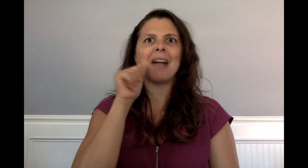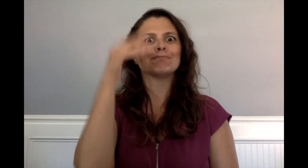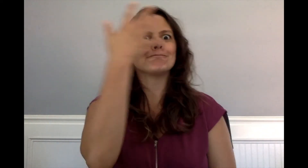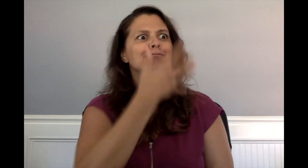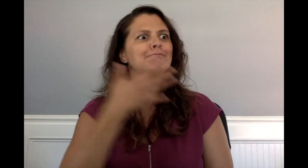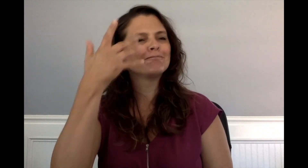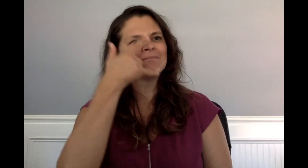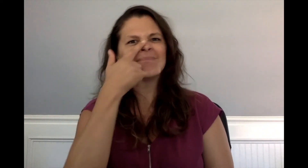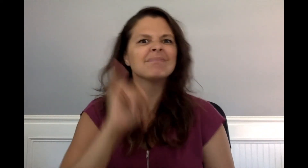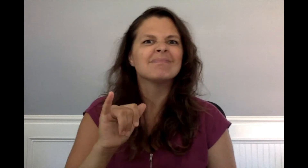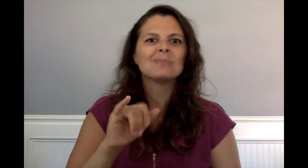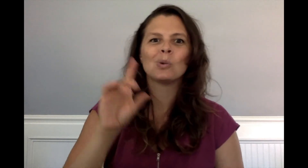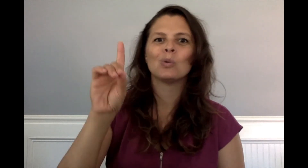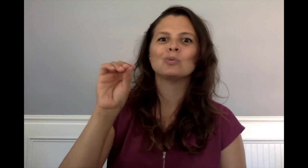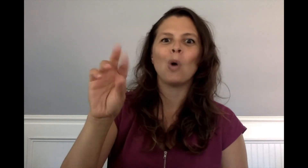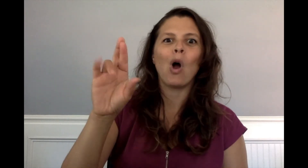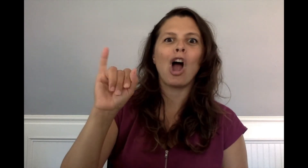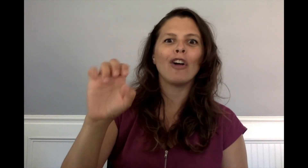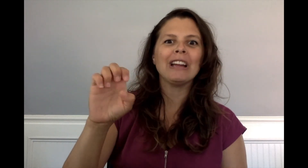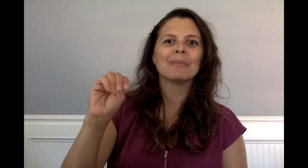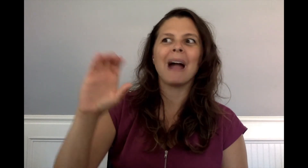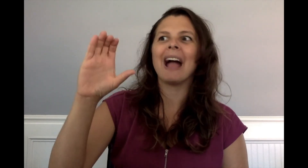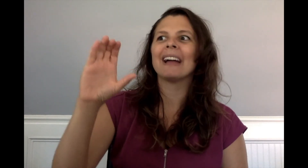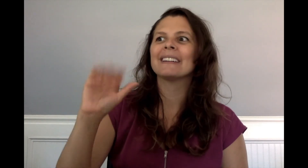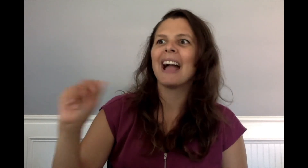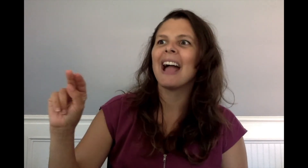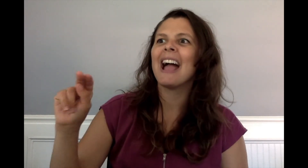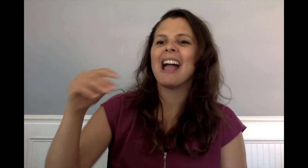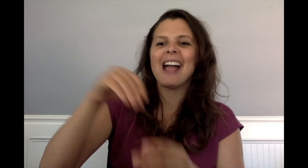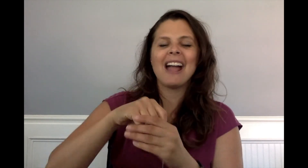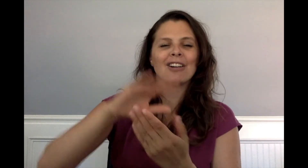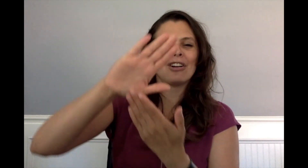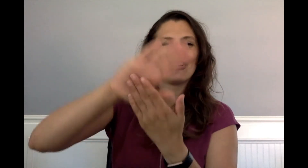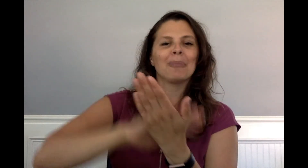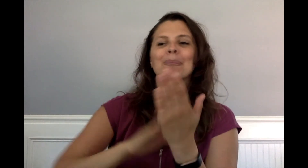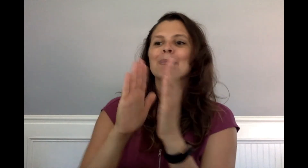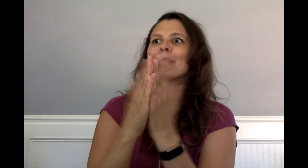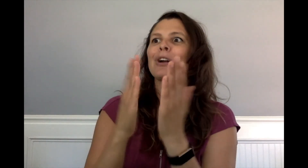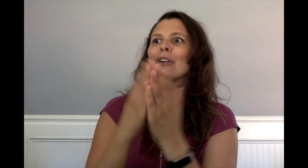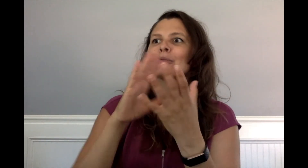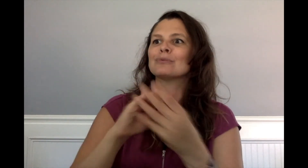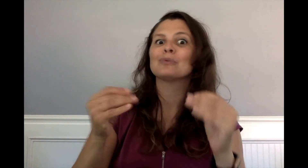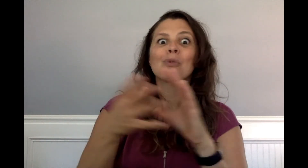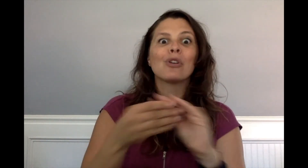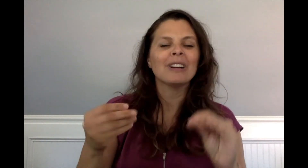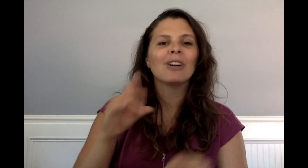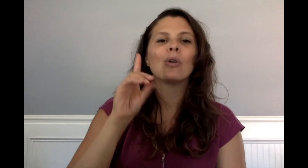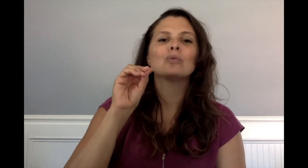She now looked a bit like Dorrie McCann on the cover of